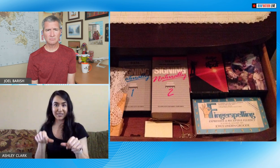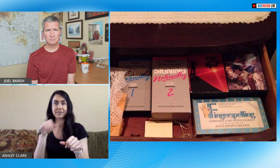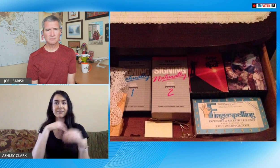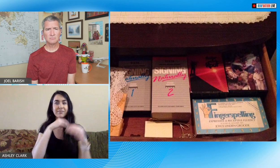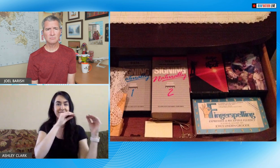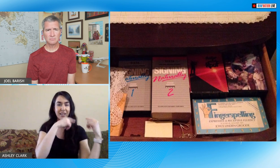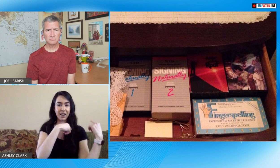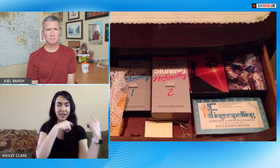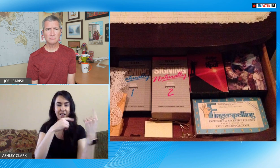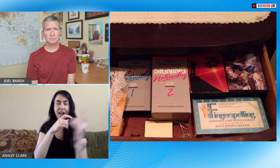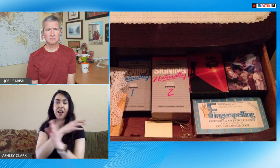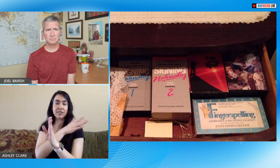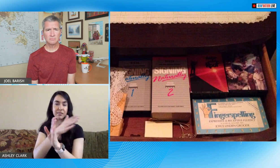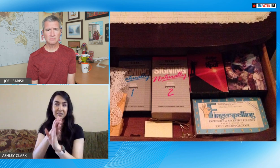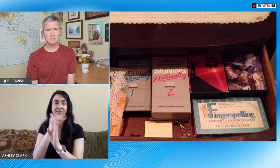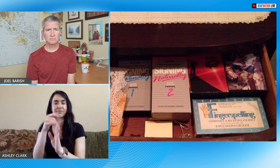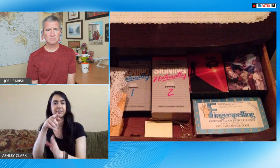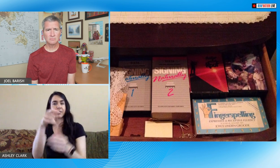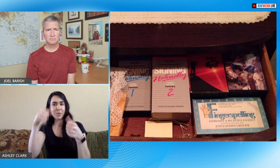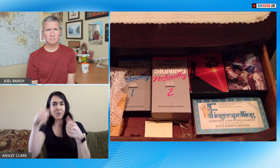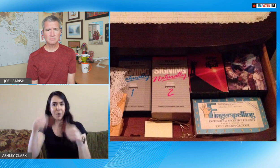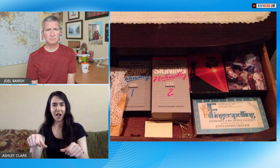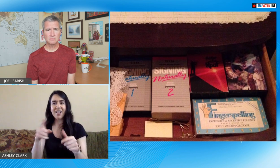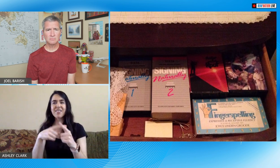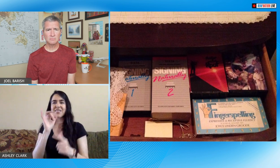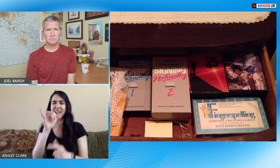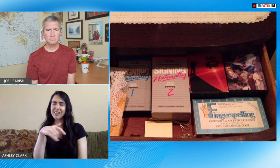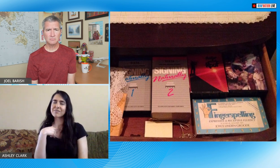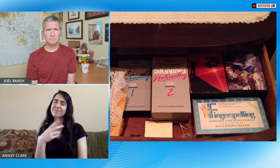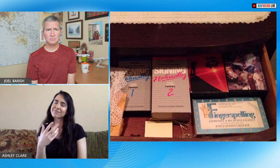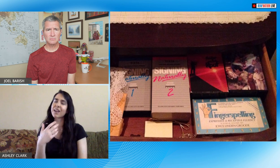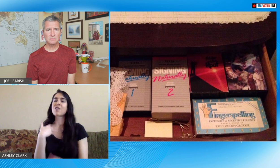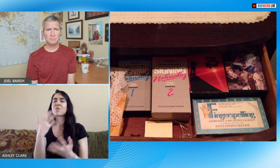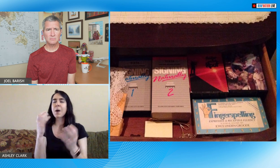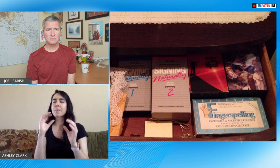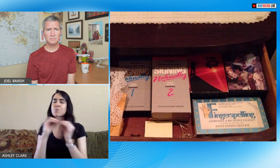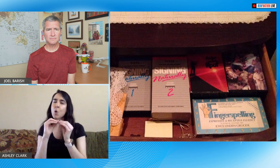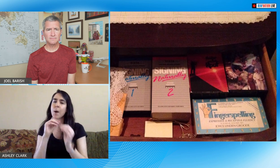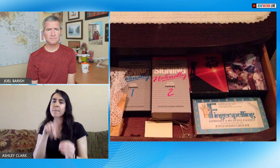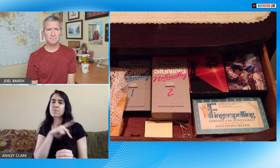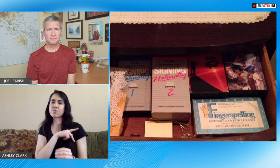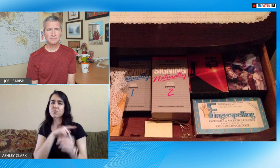signs but this was a personal post that I had made rather than just teaching you